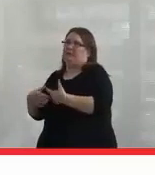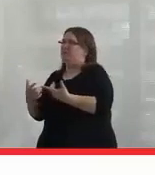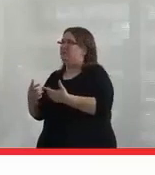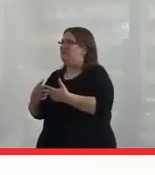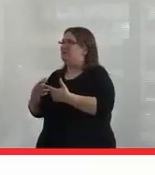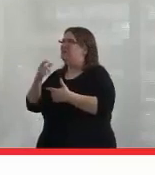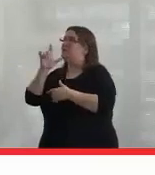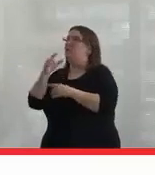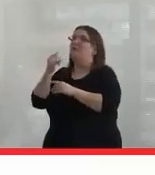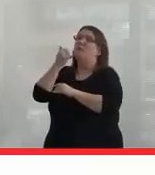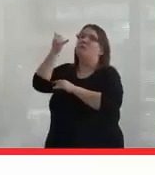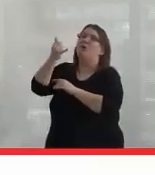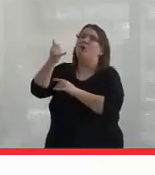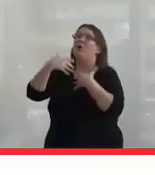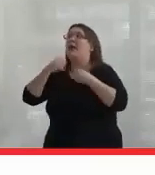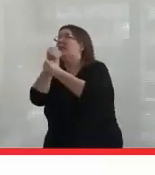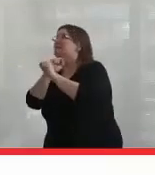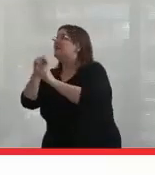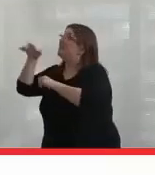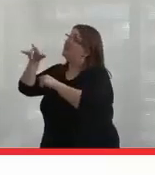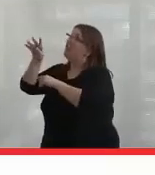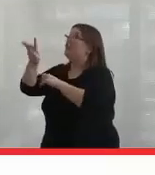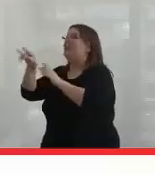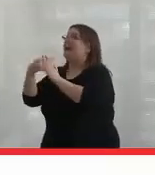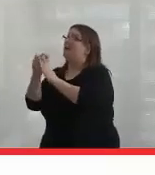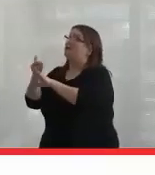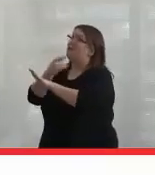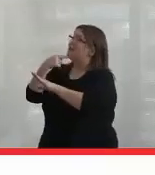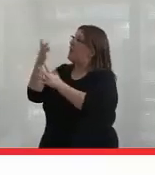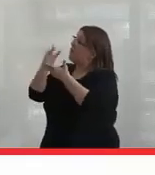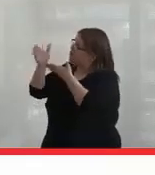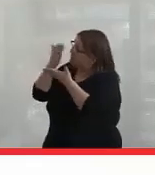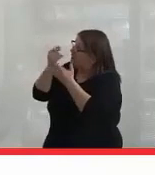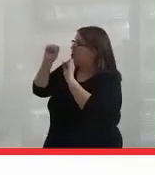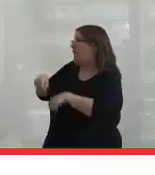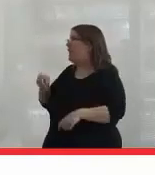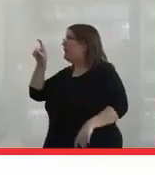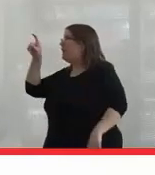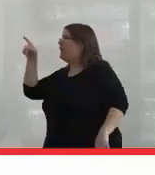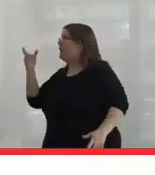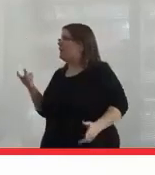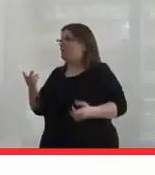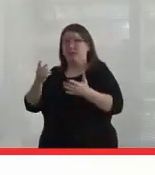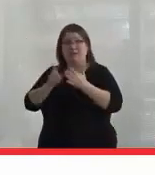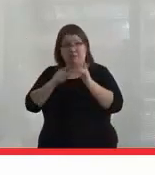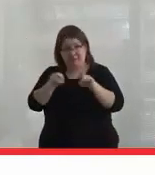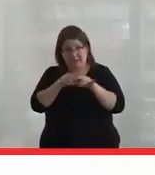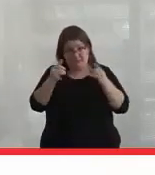have to call ahead to health and safety 48 hours and say, I want to have a smudge. Because sometimes, like today, we really